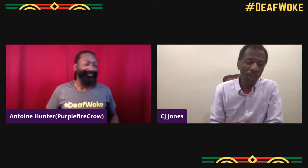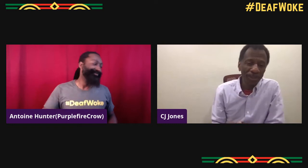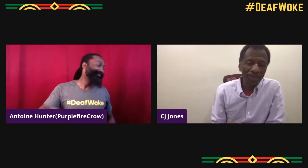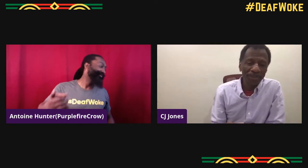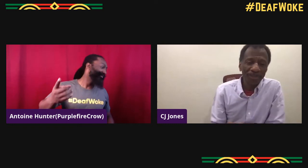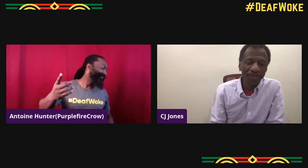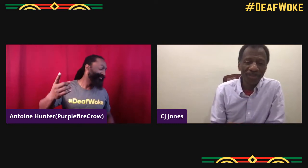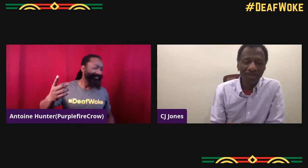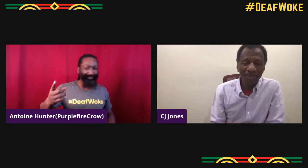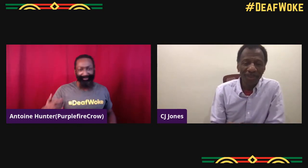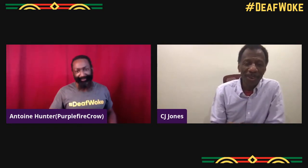was it "Different Worlds."